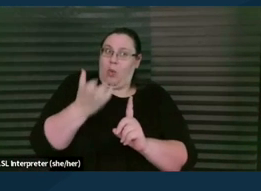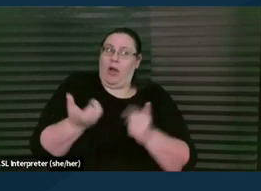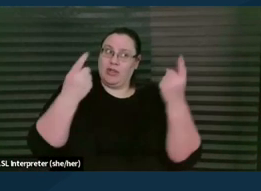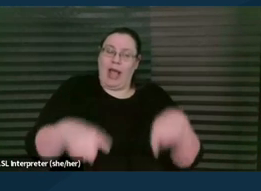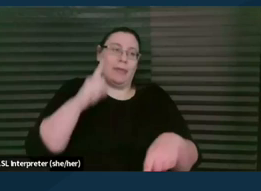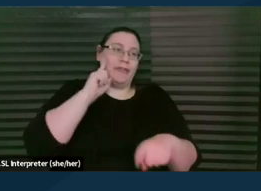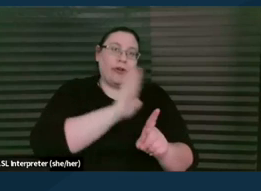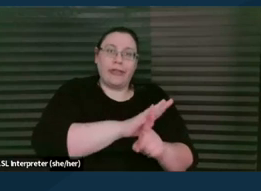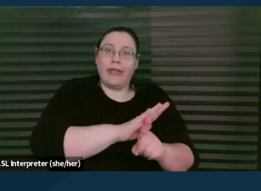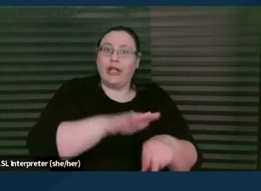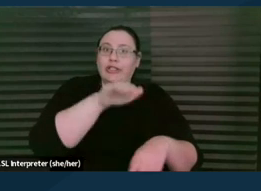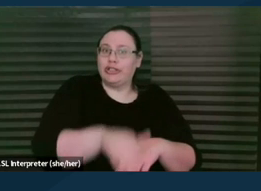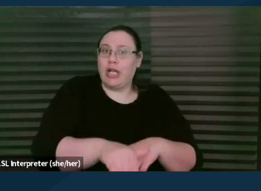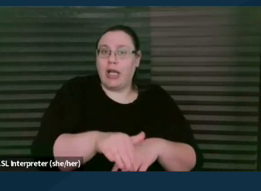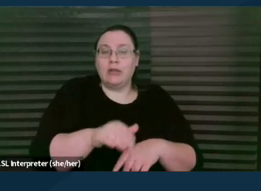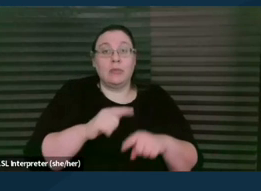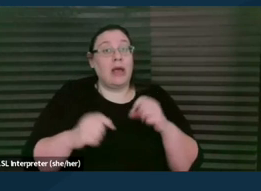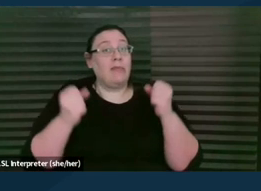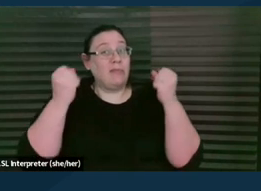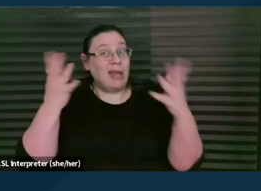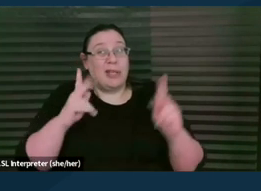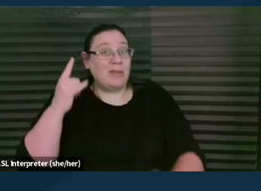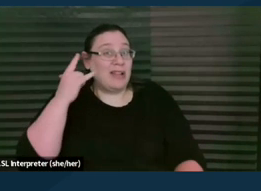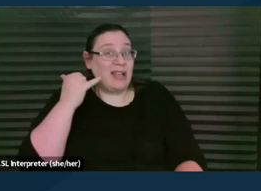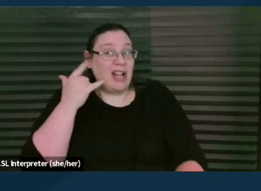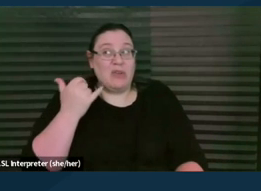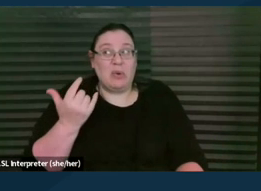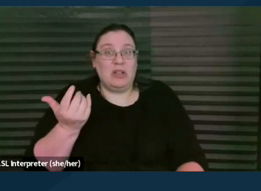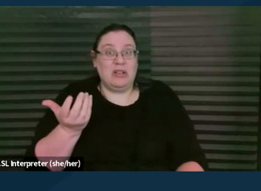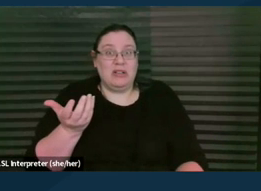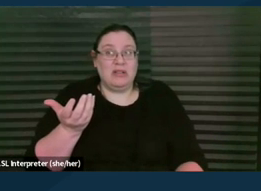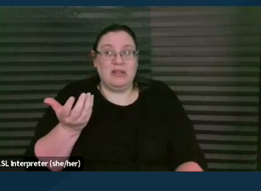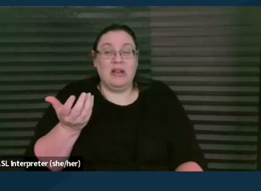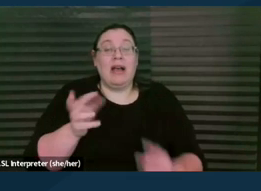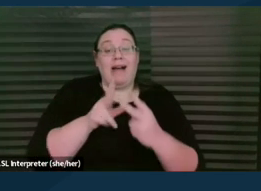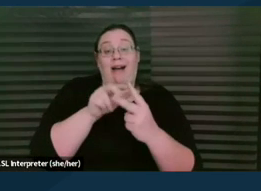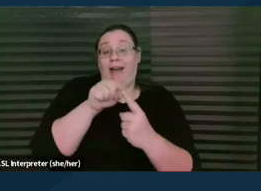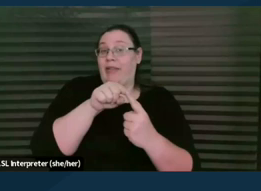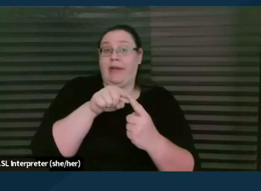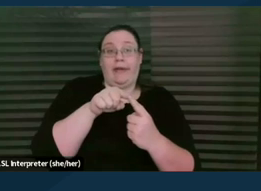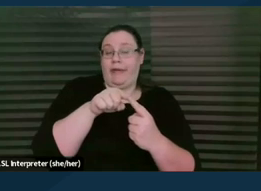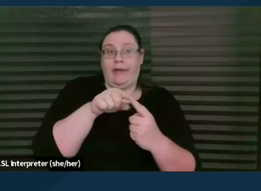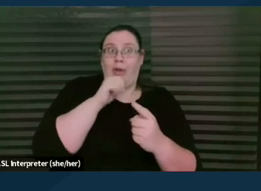But there's an awful lot of Californians who don't, either don't have access to those kinds of resources